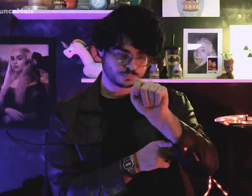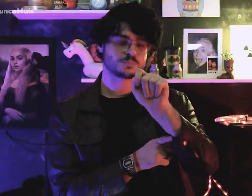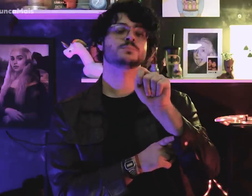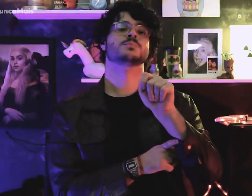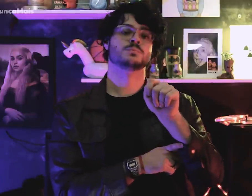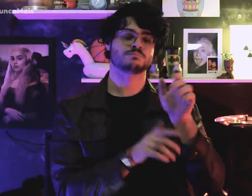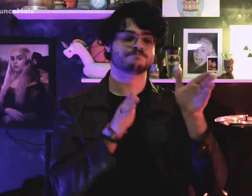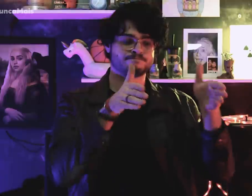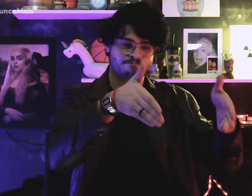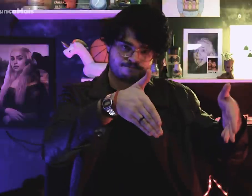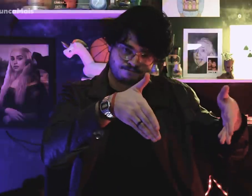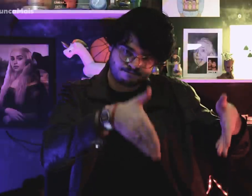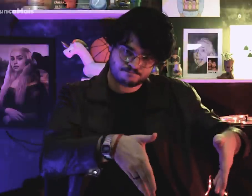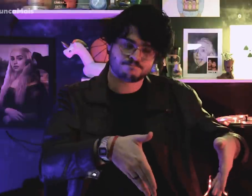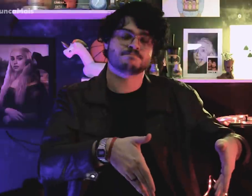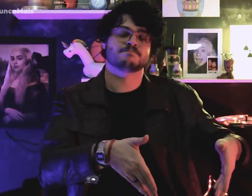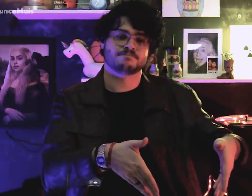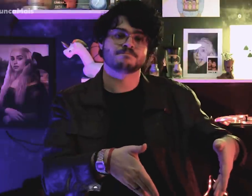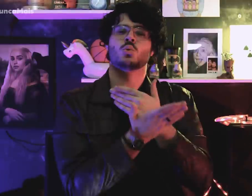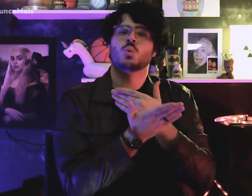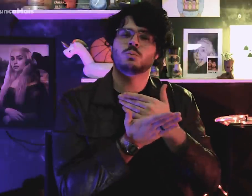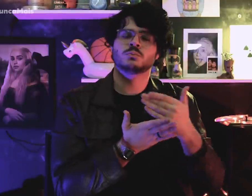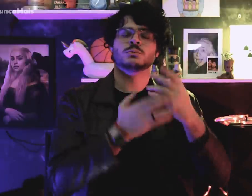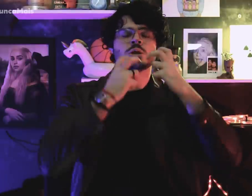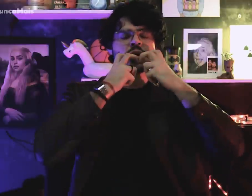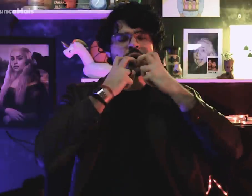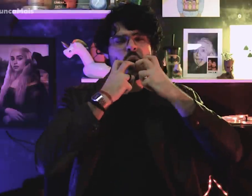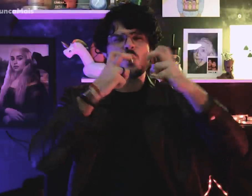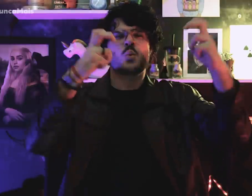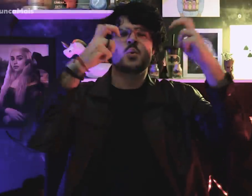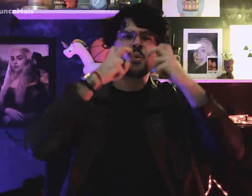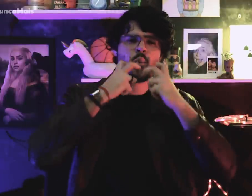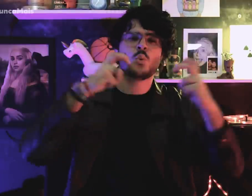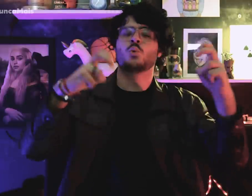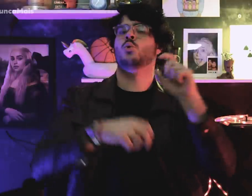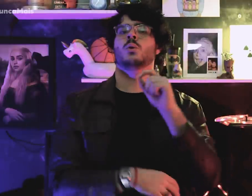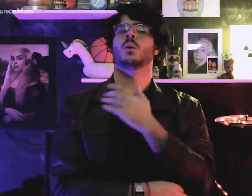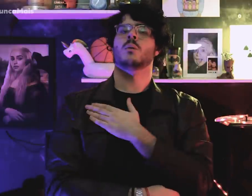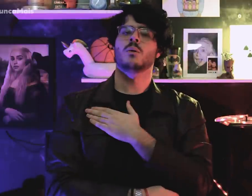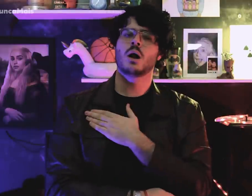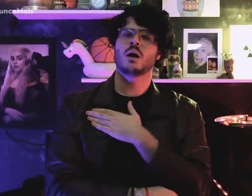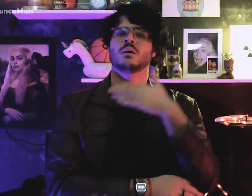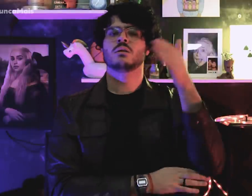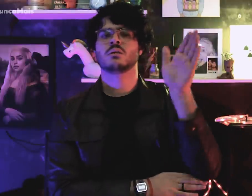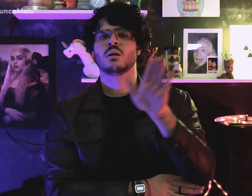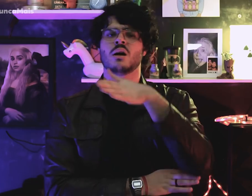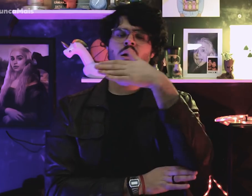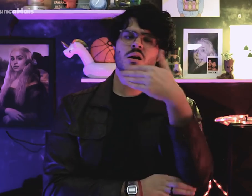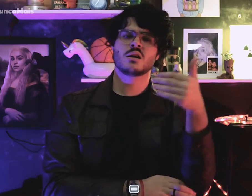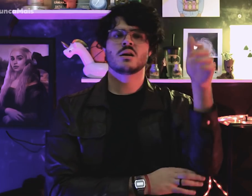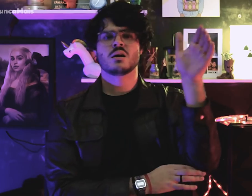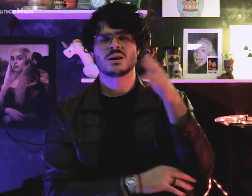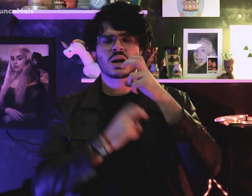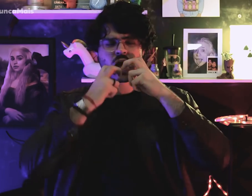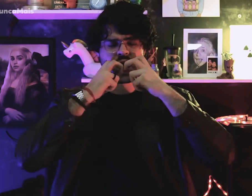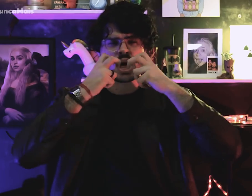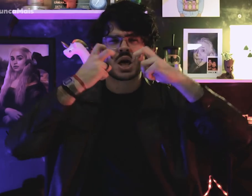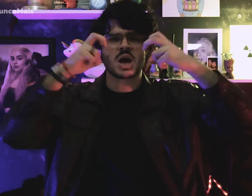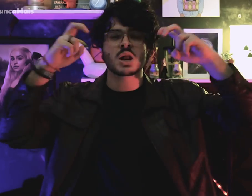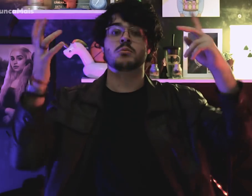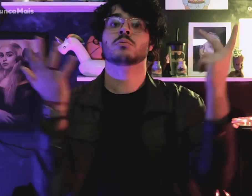where he was buried at sound of the National Anthem,